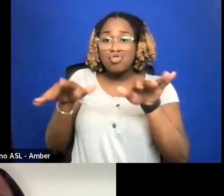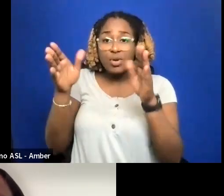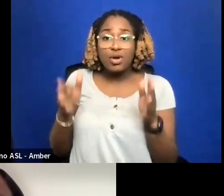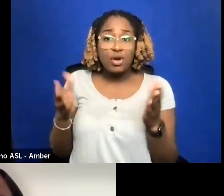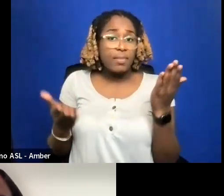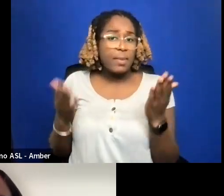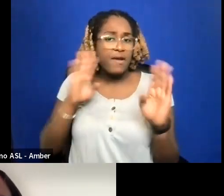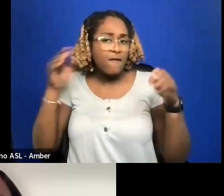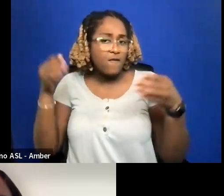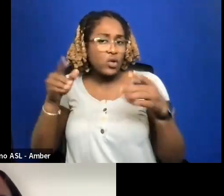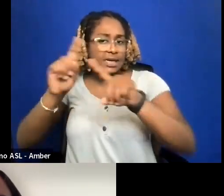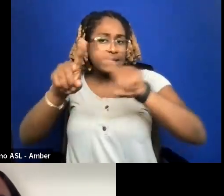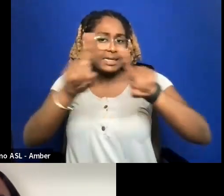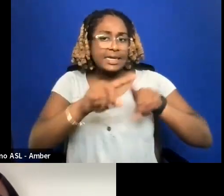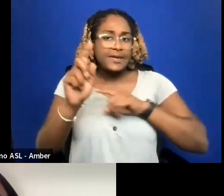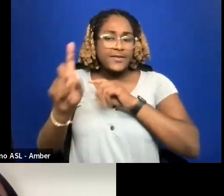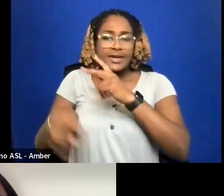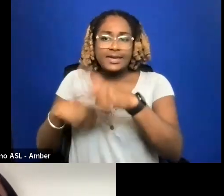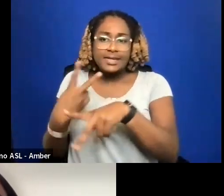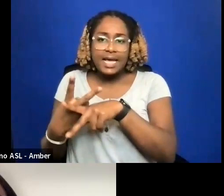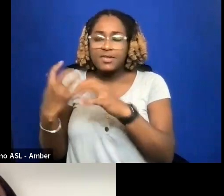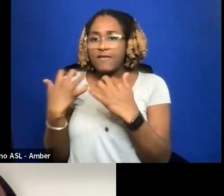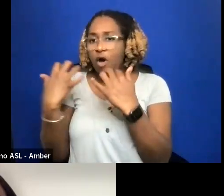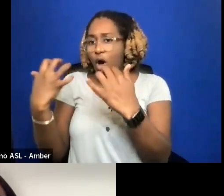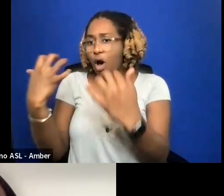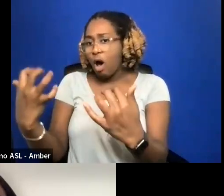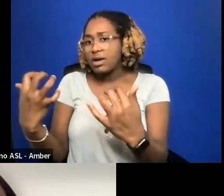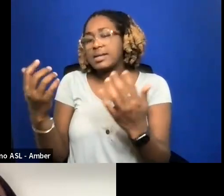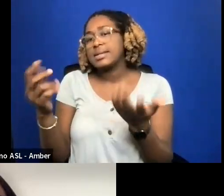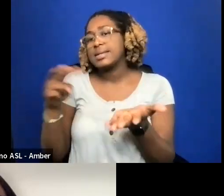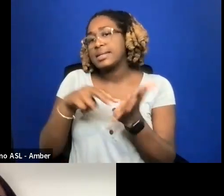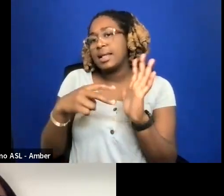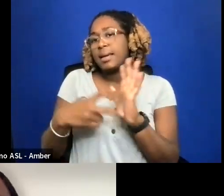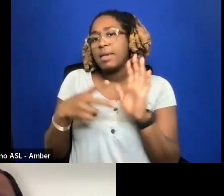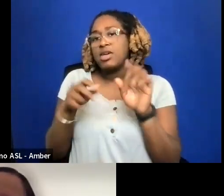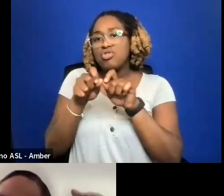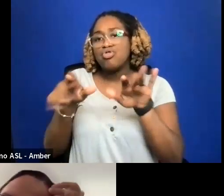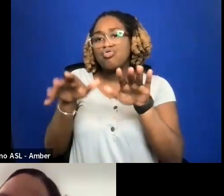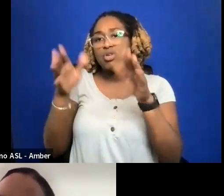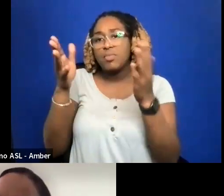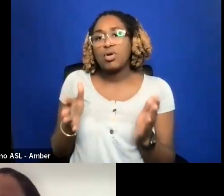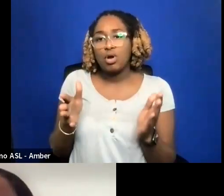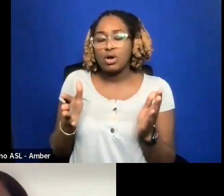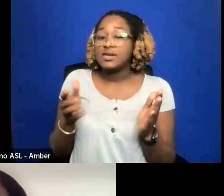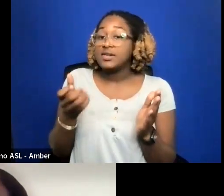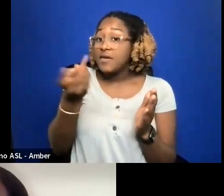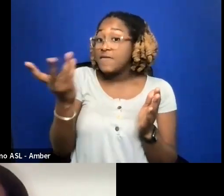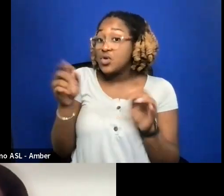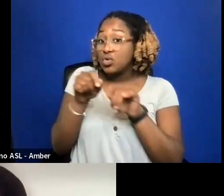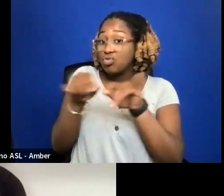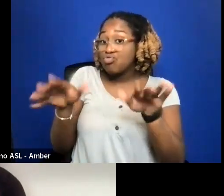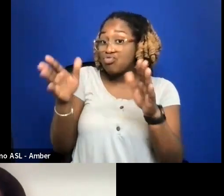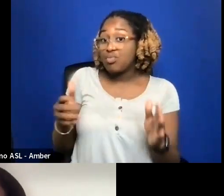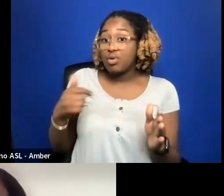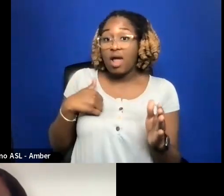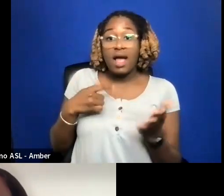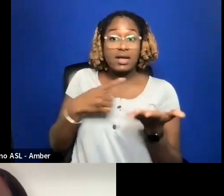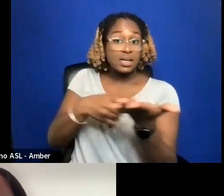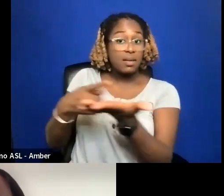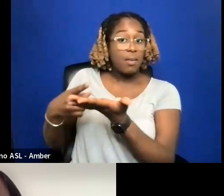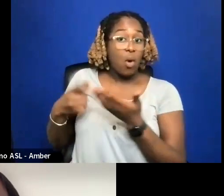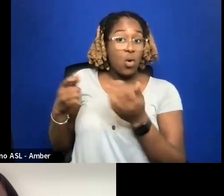MIGHT WANT -- SO A COUP OF DISTRIBUTE TOSSER I SPOKE WITH TOLD ME THAT IF A FILMMAKER CAME TO THEM